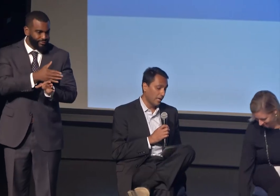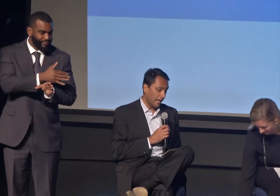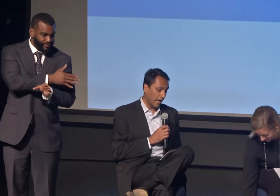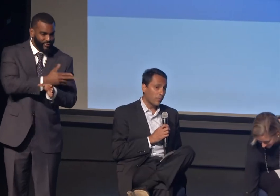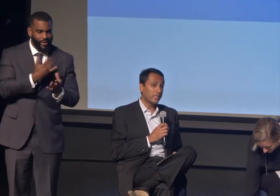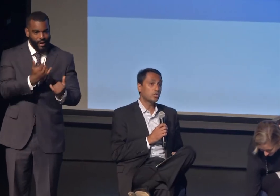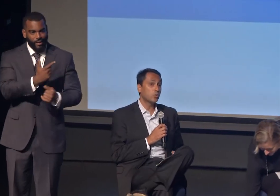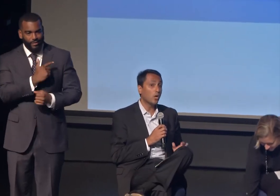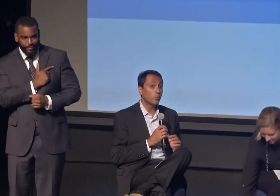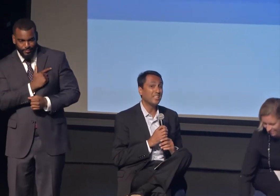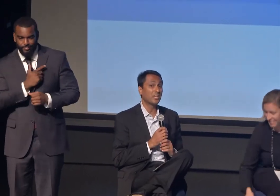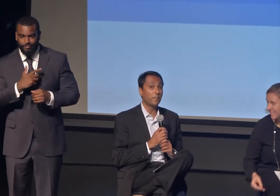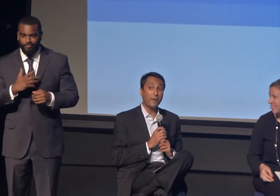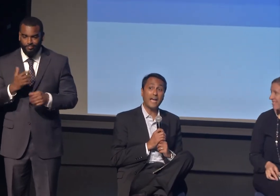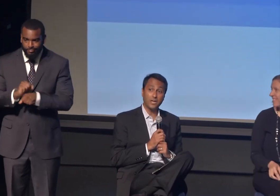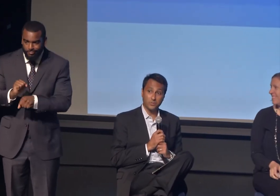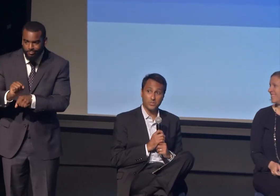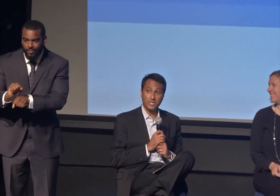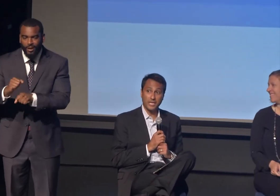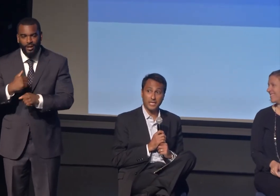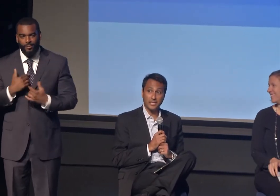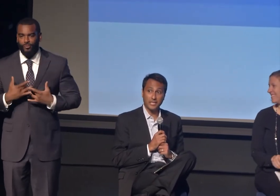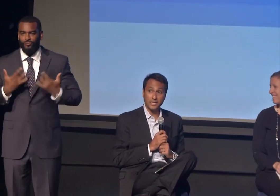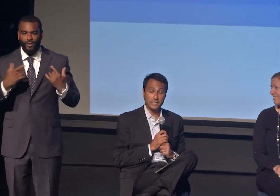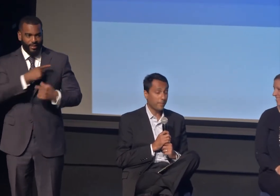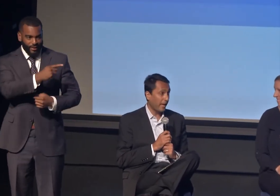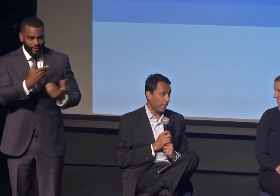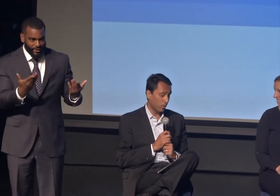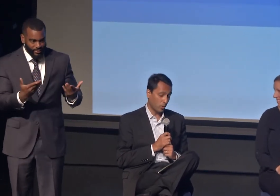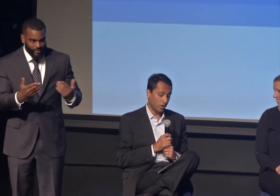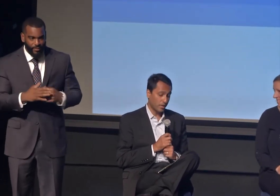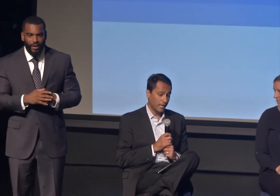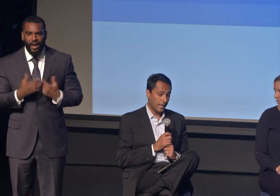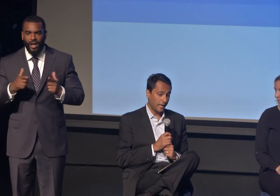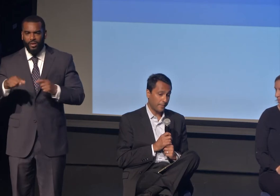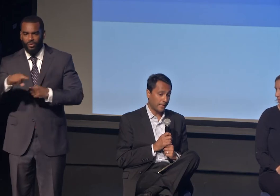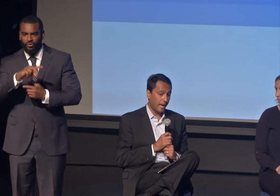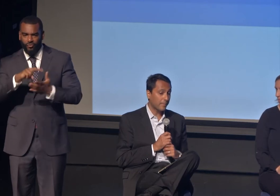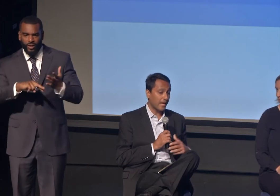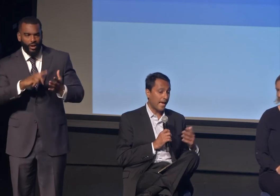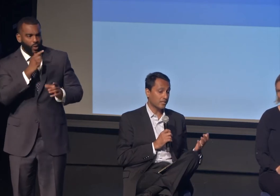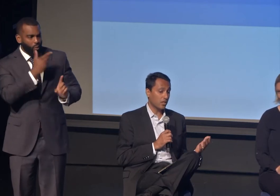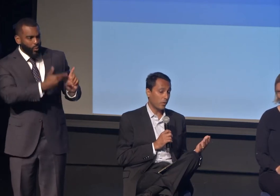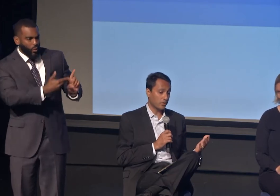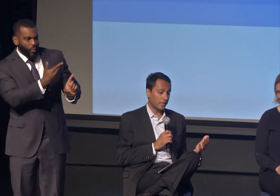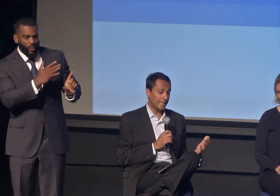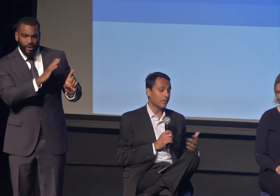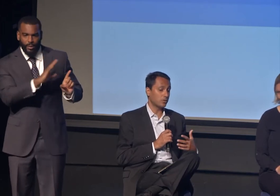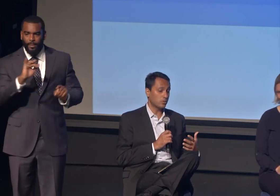I'll let you read their bios in the paperwork, but I'm going to ask a question that allows you